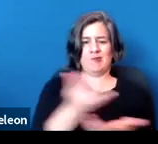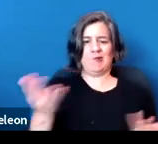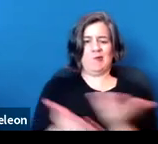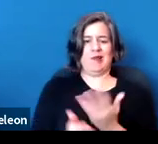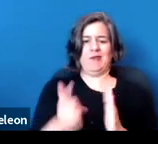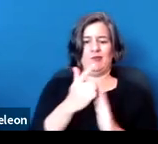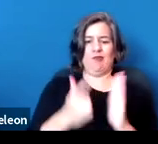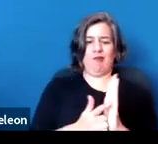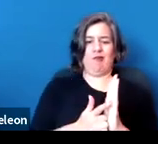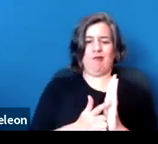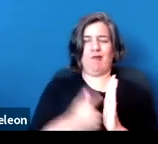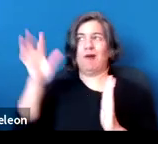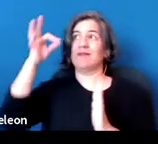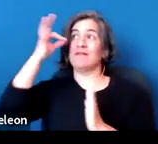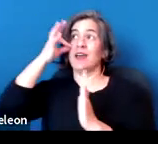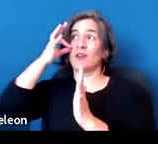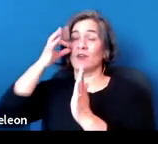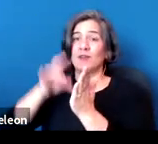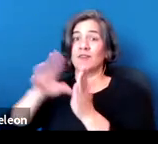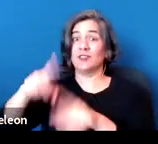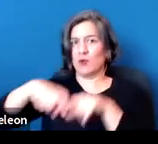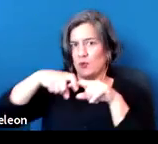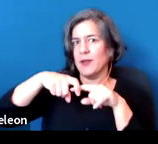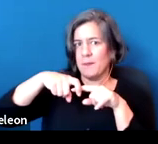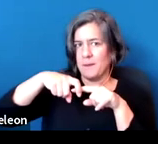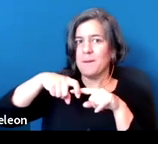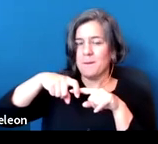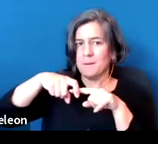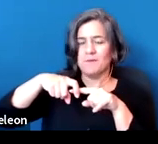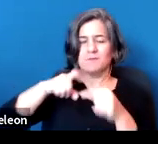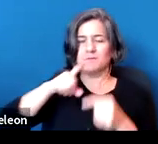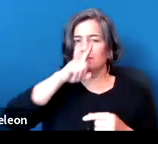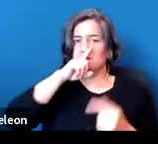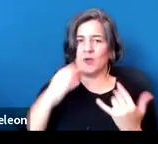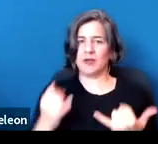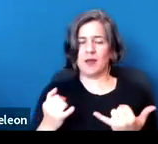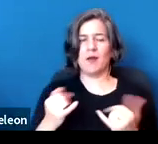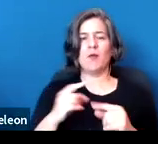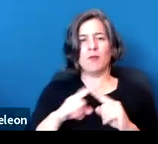and the federal eviction moratorium, which we won't get into here, but it's very important,